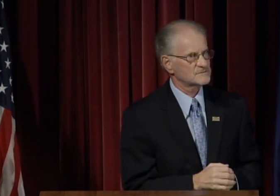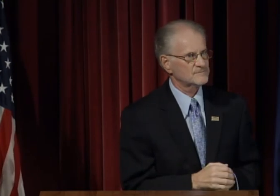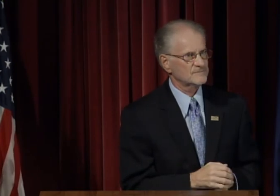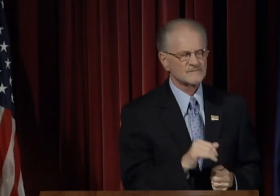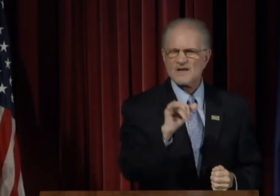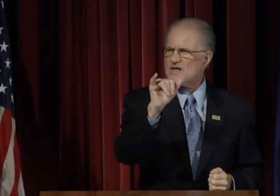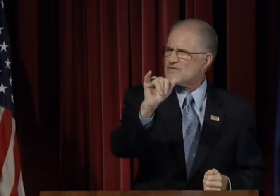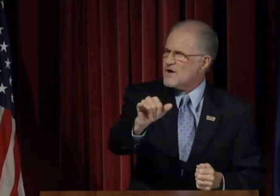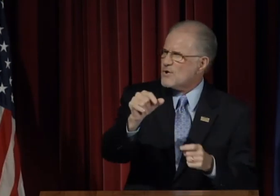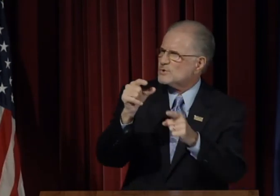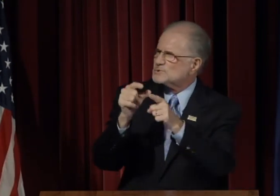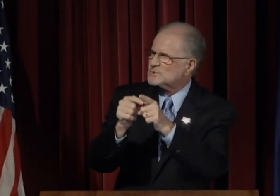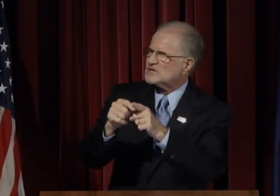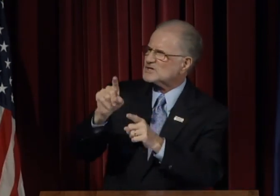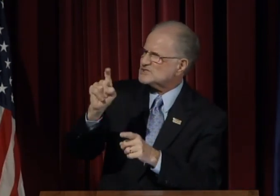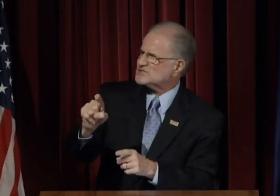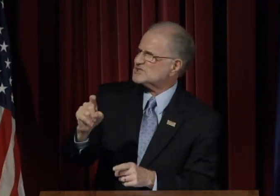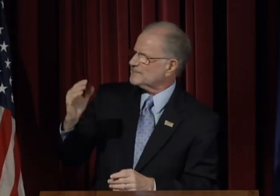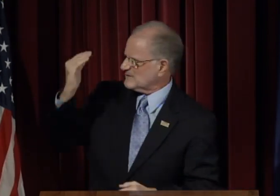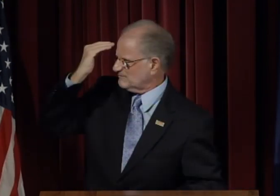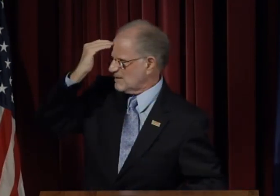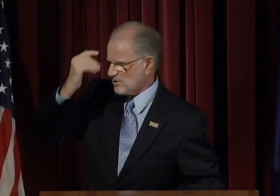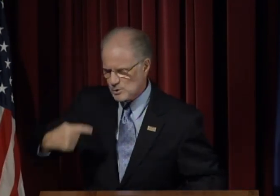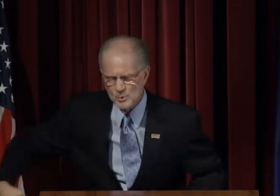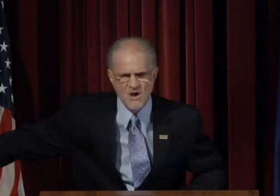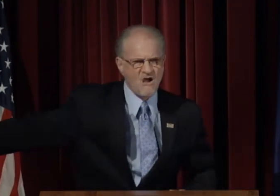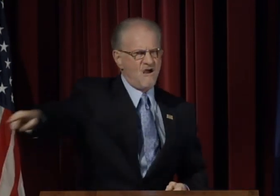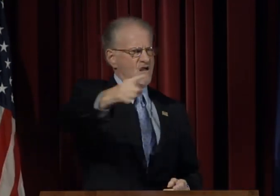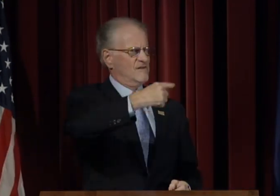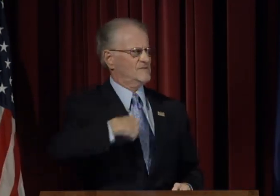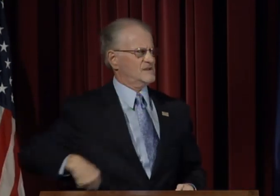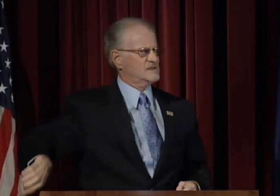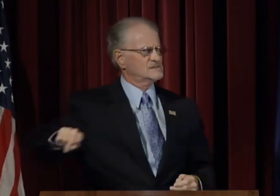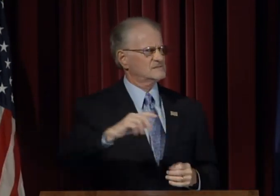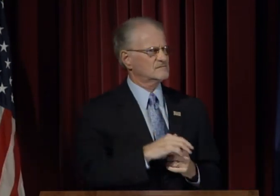These words should be familiar to all of us. They come from our mission statement.